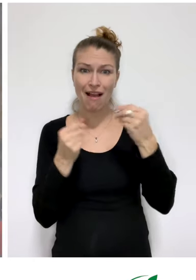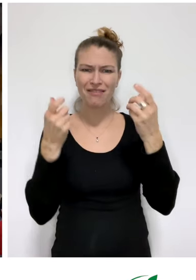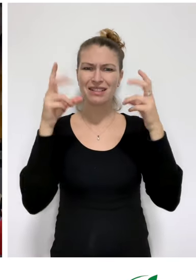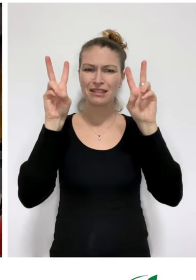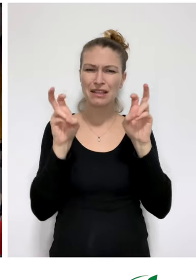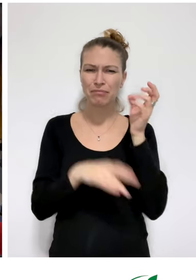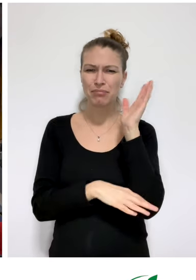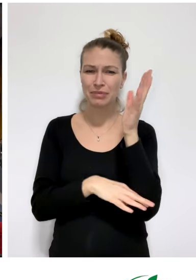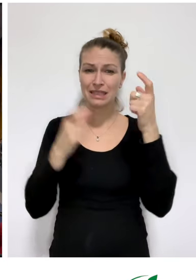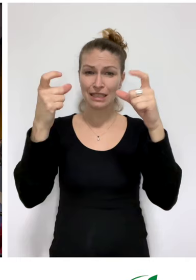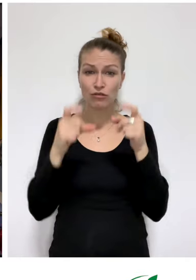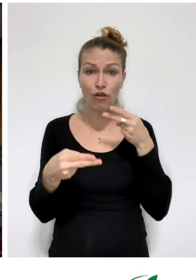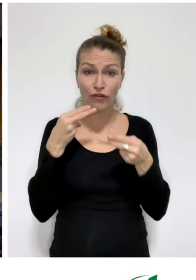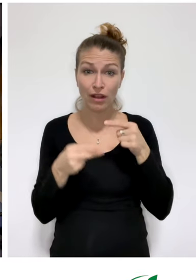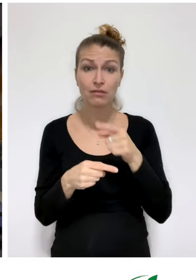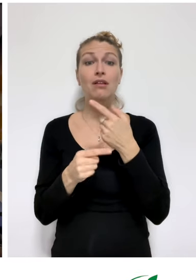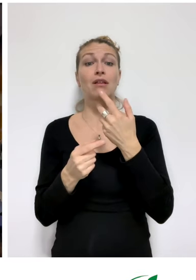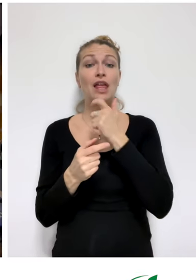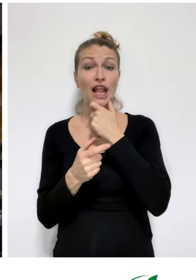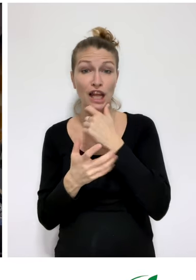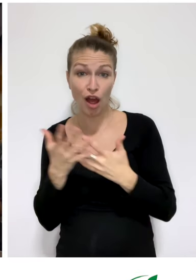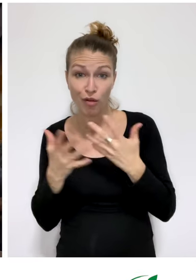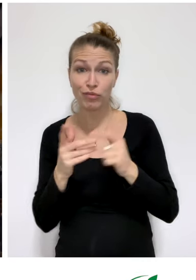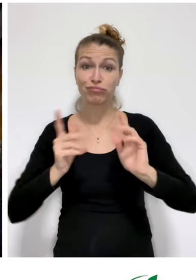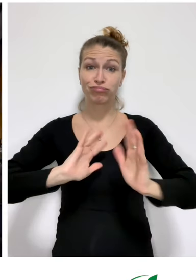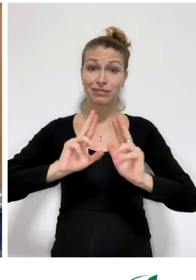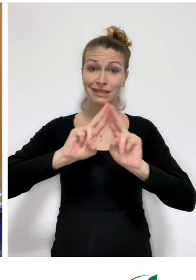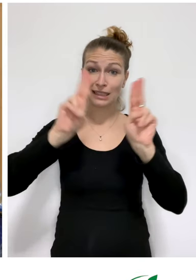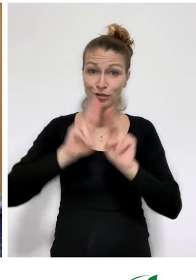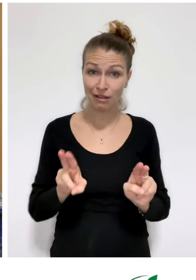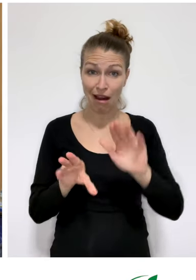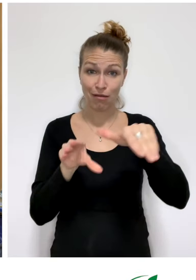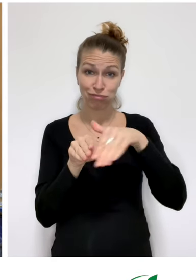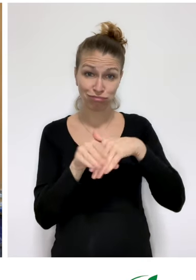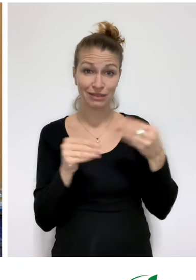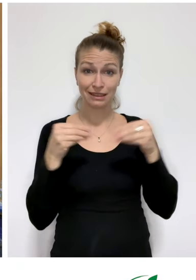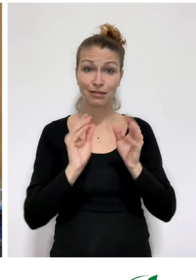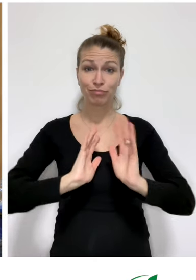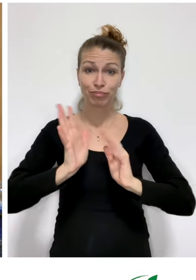All sessions of the conference have live captions in English and International Sign interpretation.